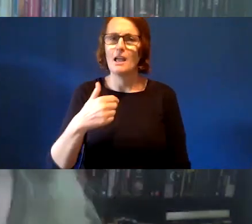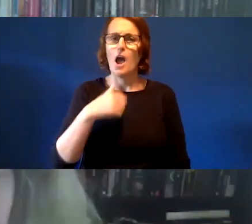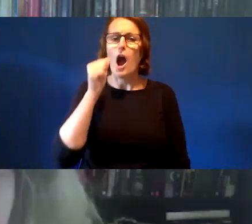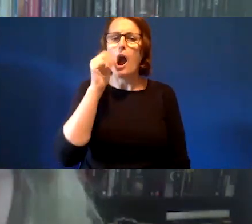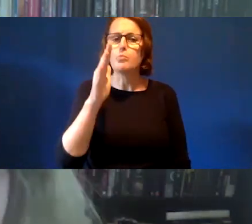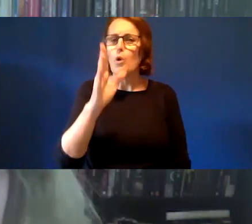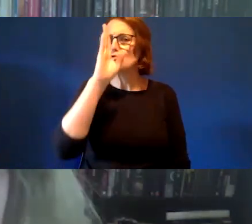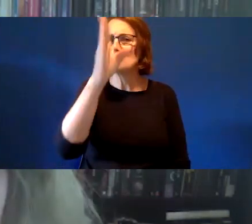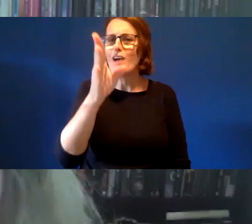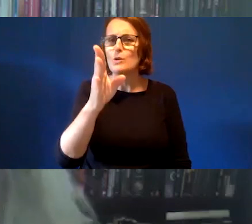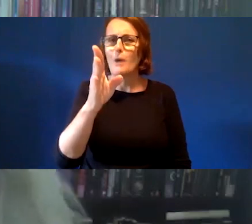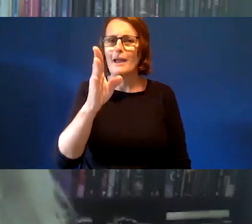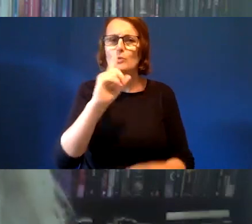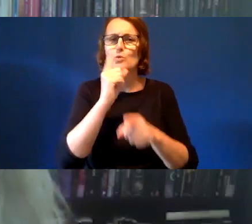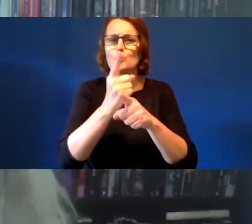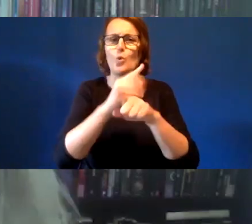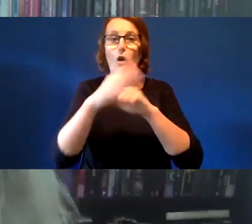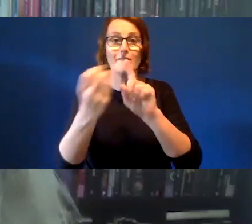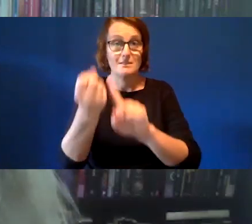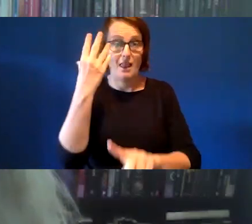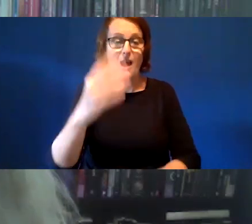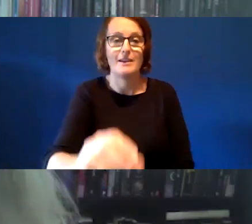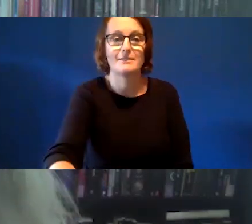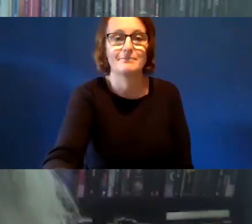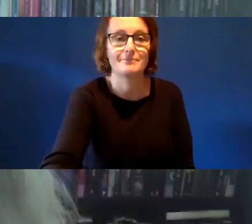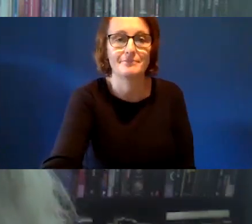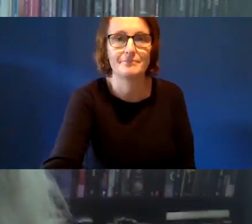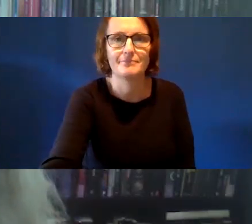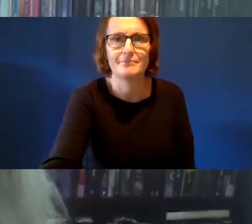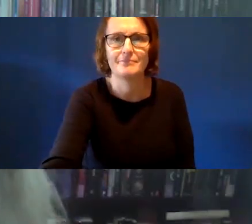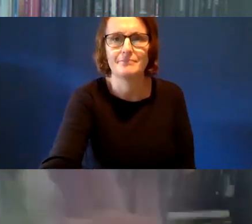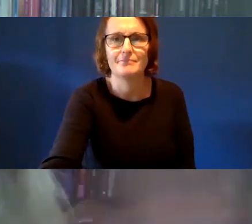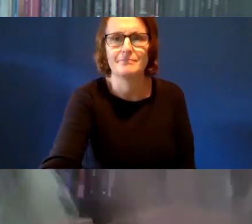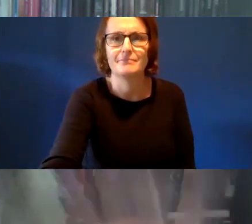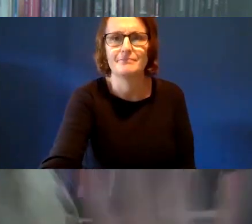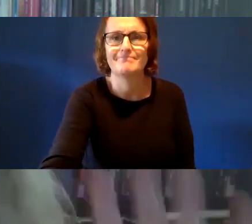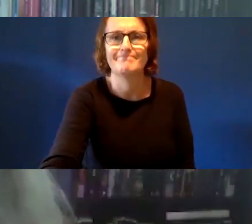I won't go straight to the slides, yeah. Before I do that, I probably - just say hello in person.